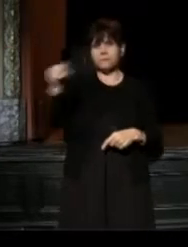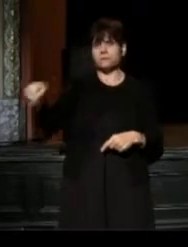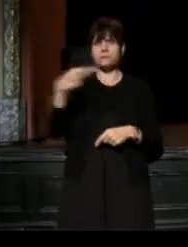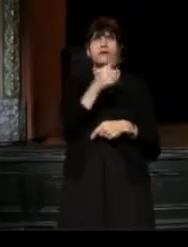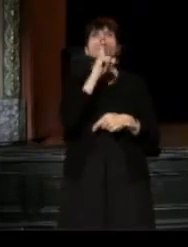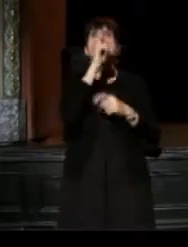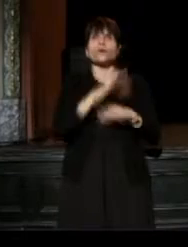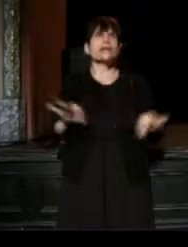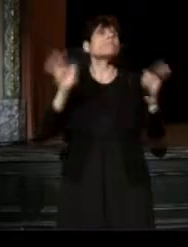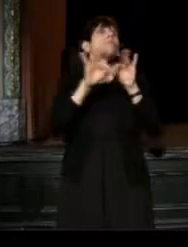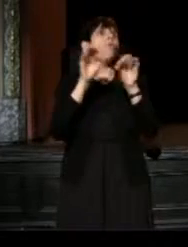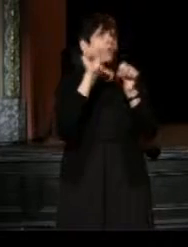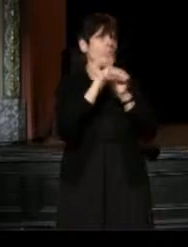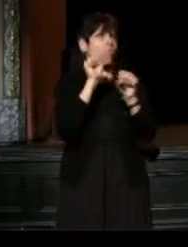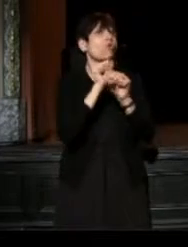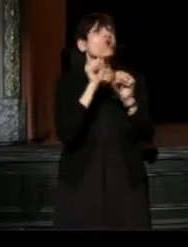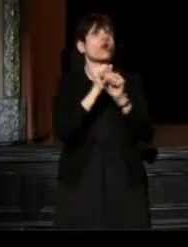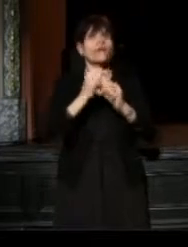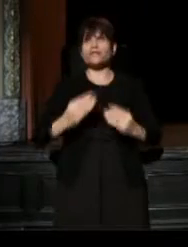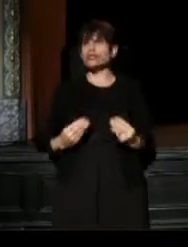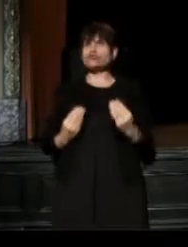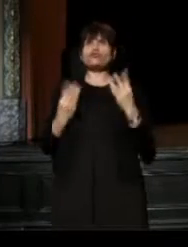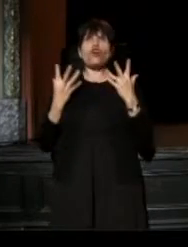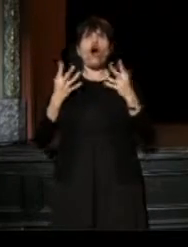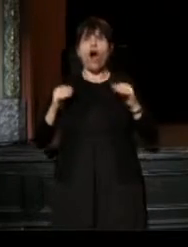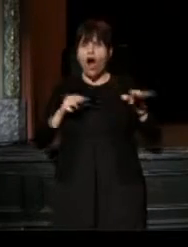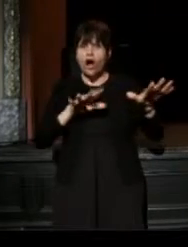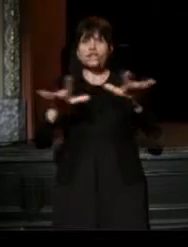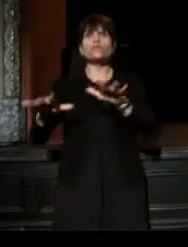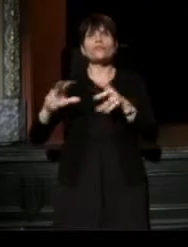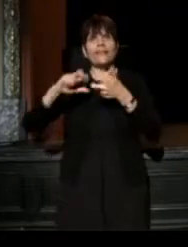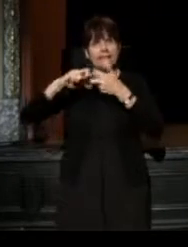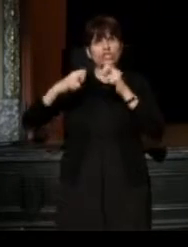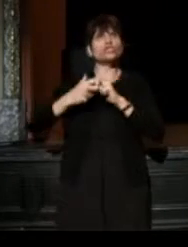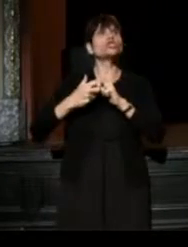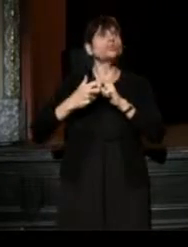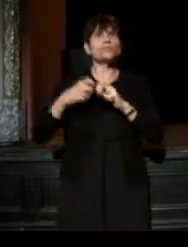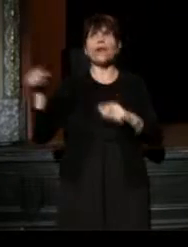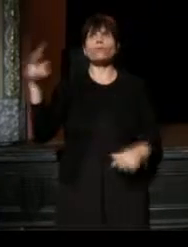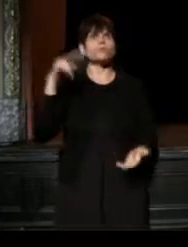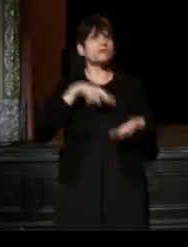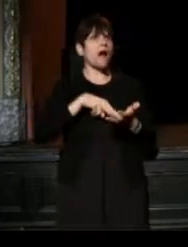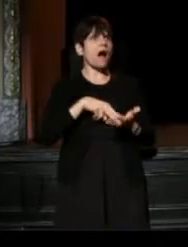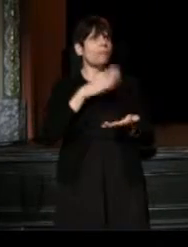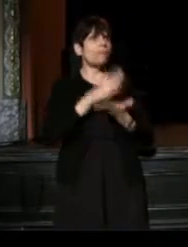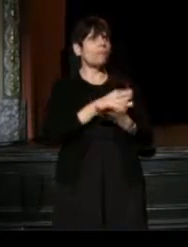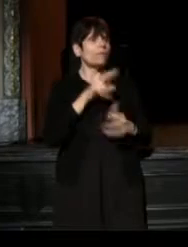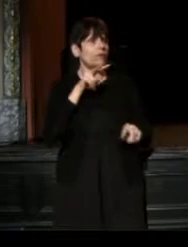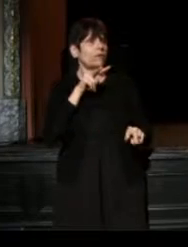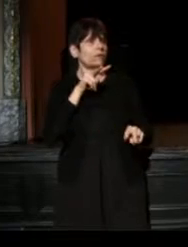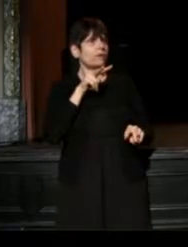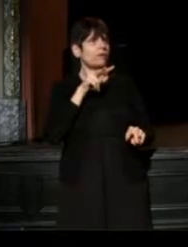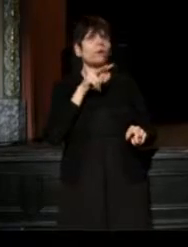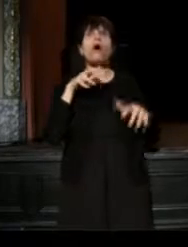that it is charged with the issues that we are all wrestling with, they will stop. One of the things we considered in this model,